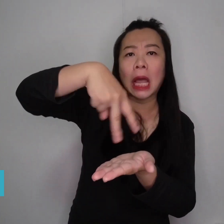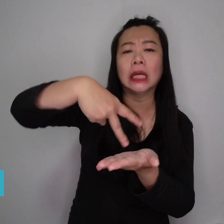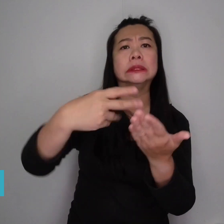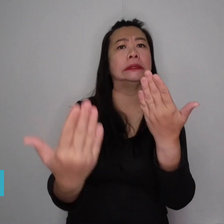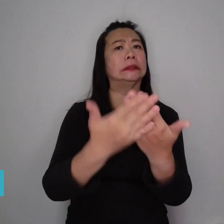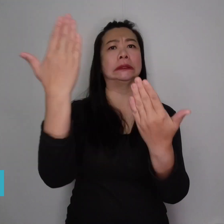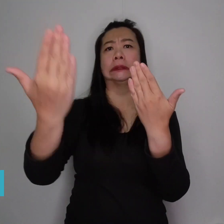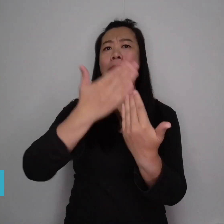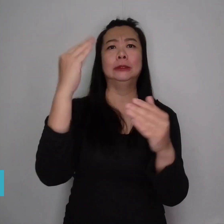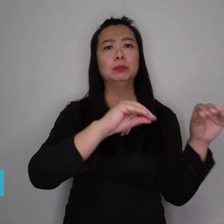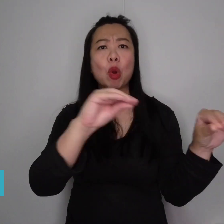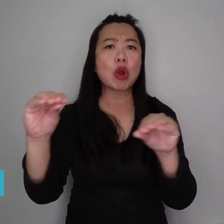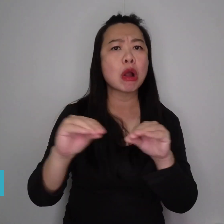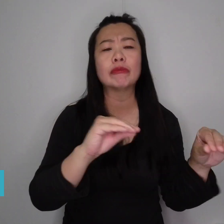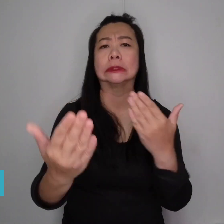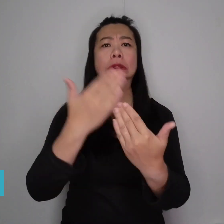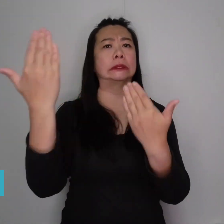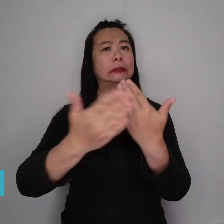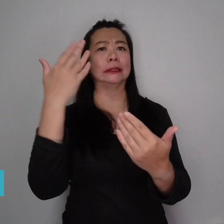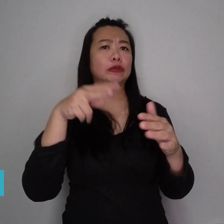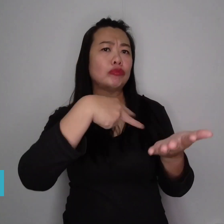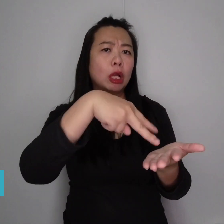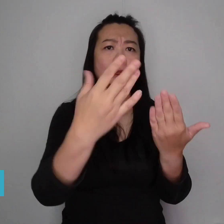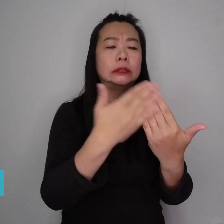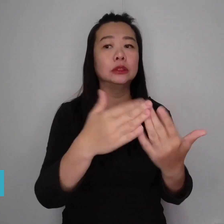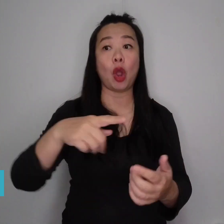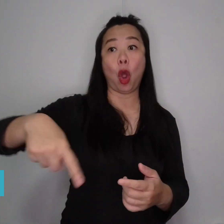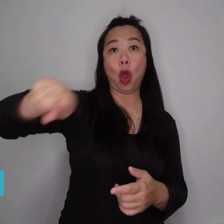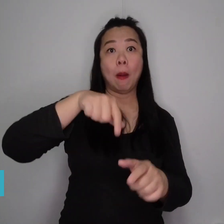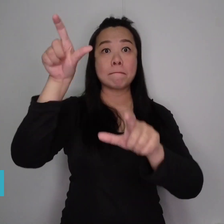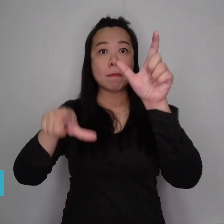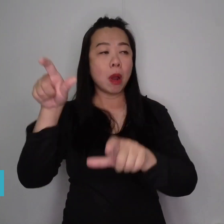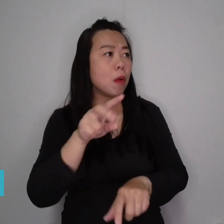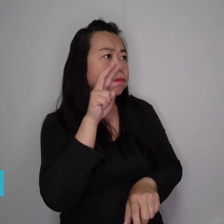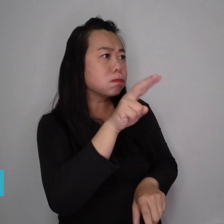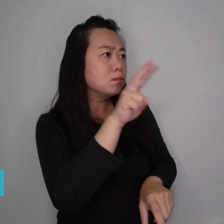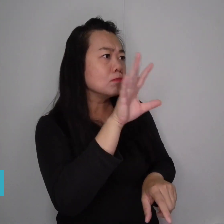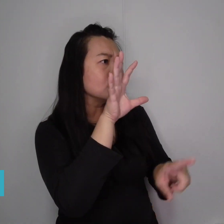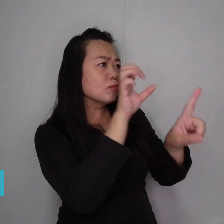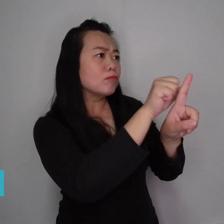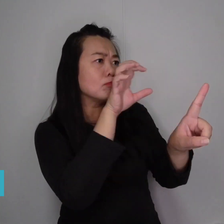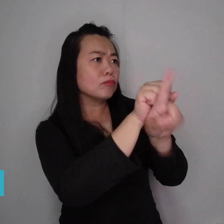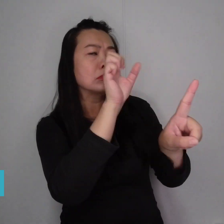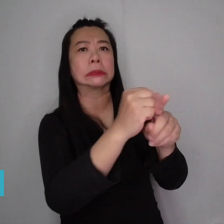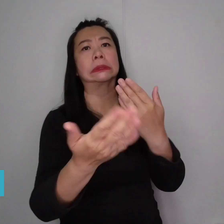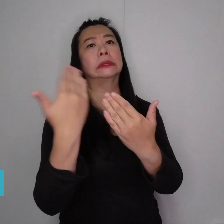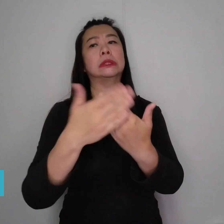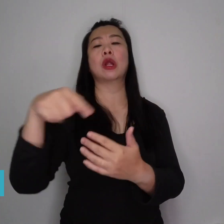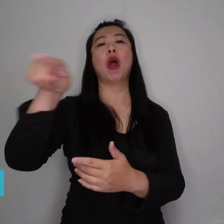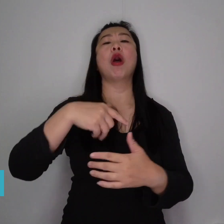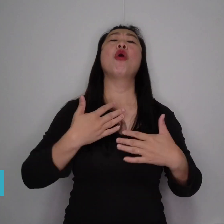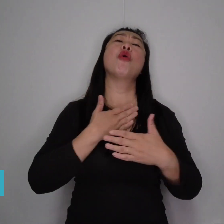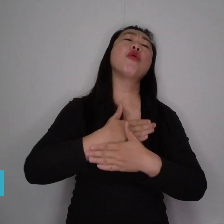easy-to-follow dance moves. Viewers are able to easily pick